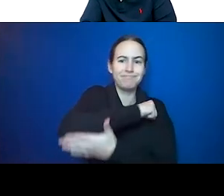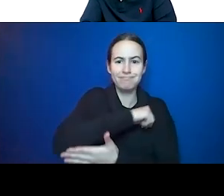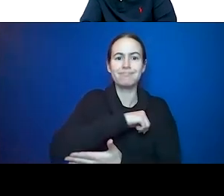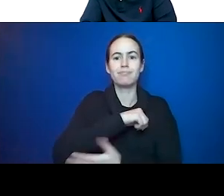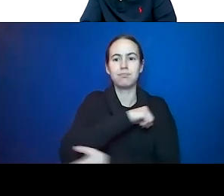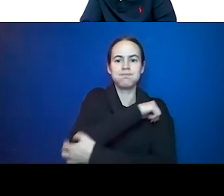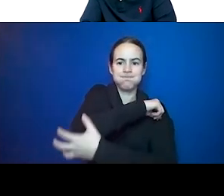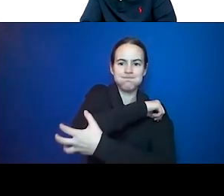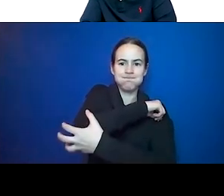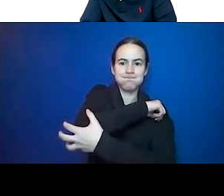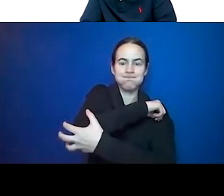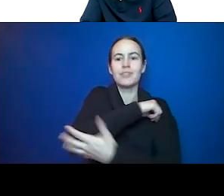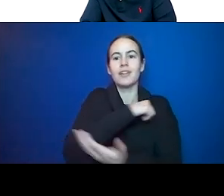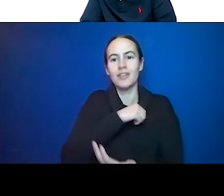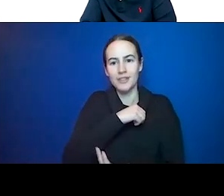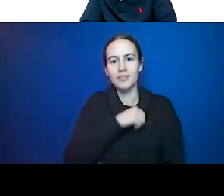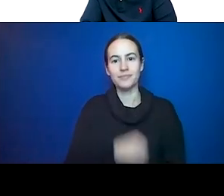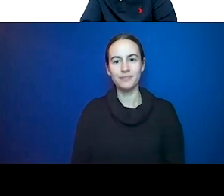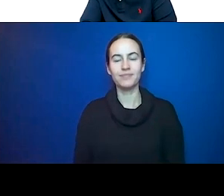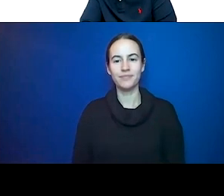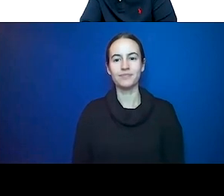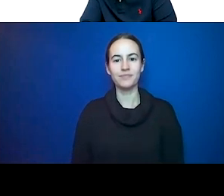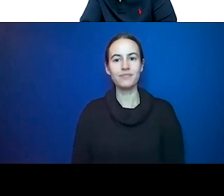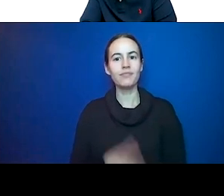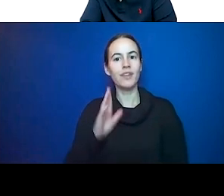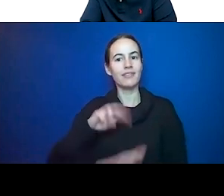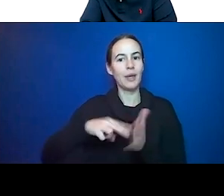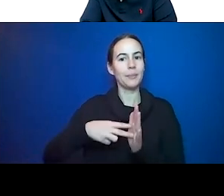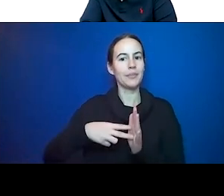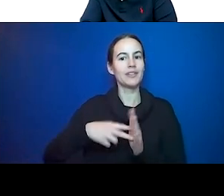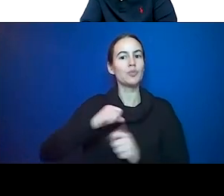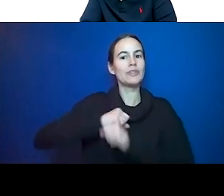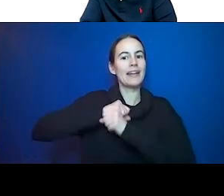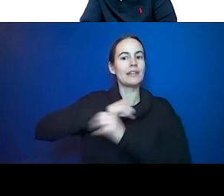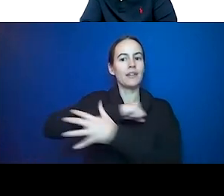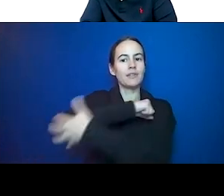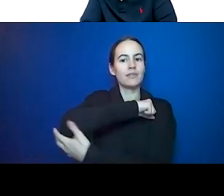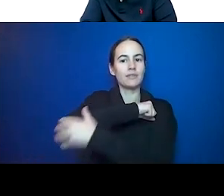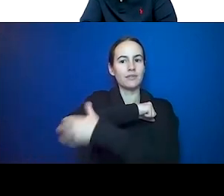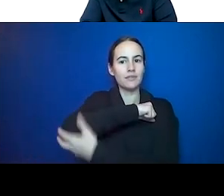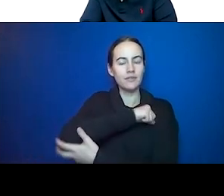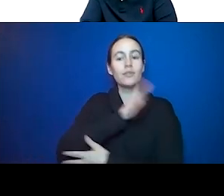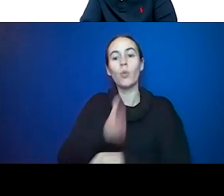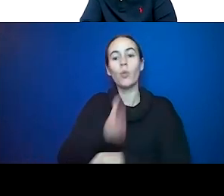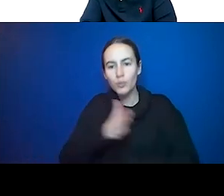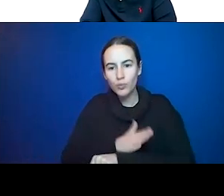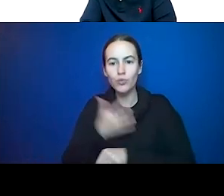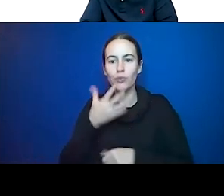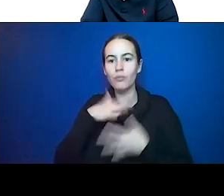you know, that provides protection and cushioning, it improves blood flow, white cells go there and take care of the